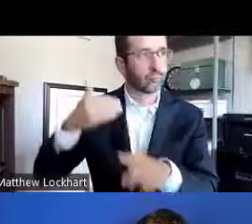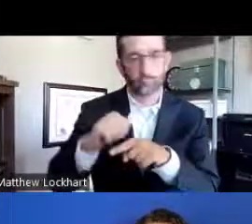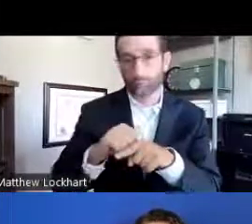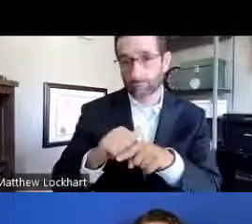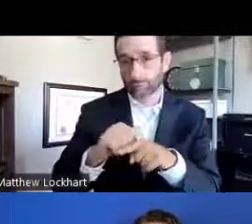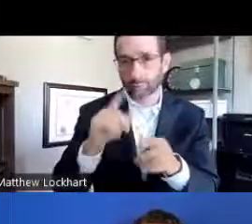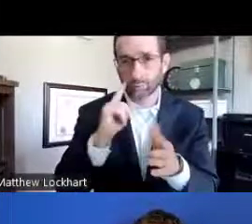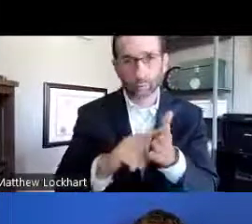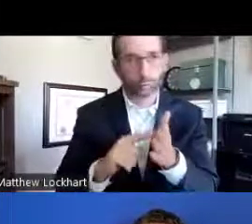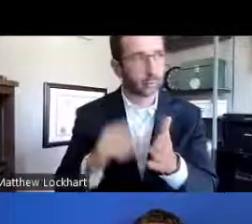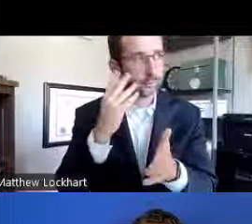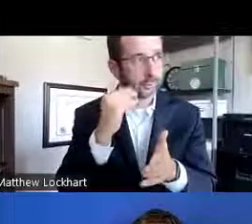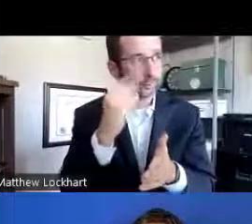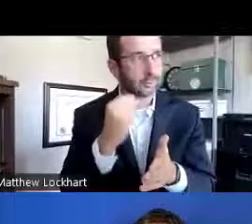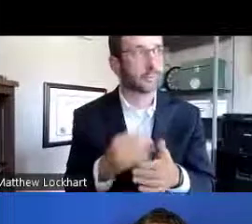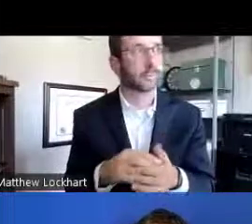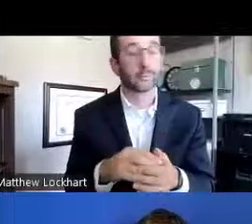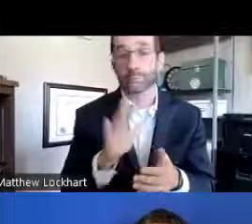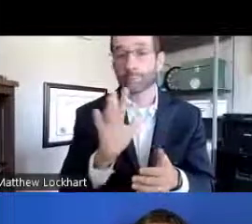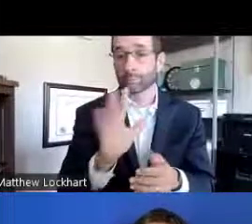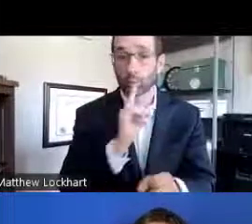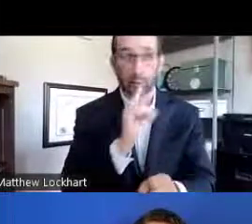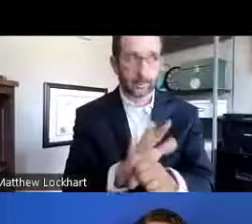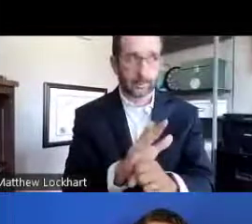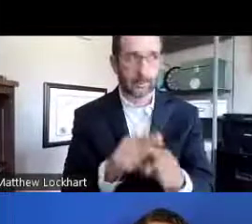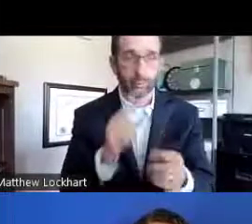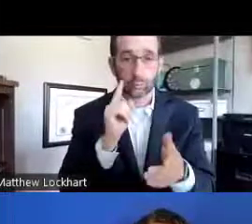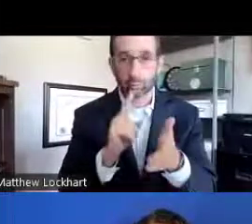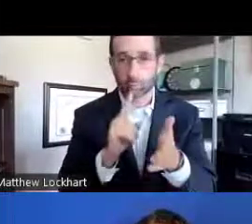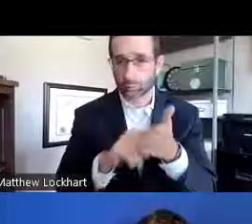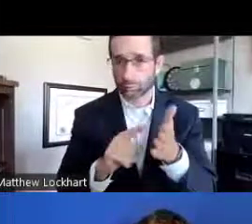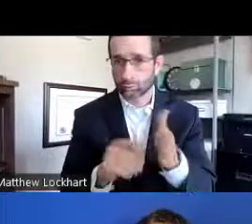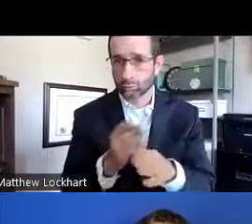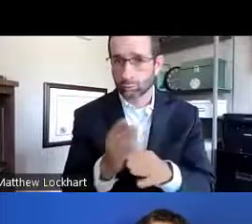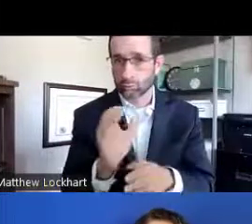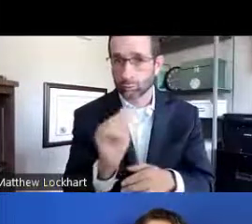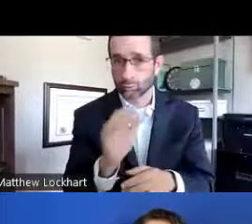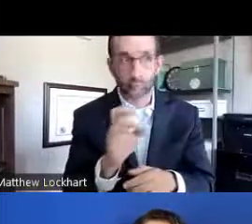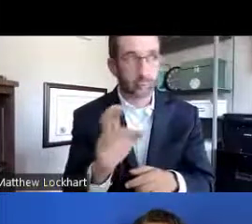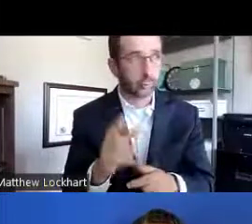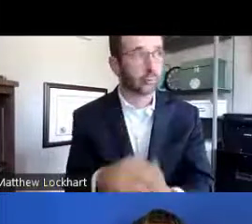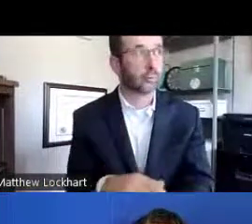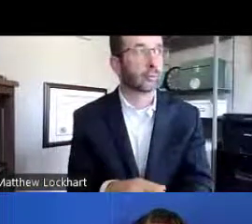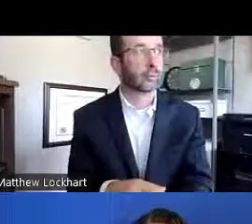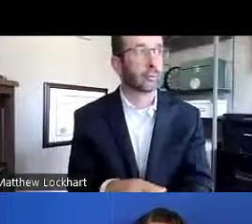They're looking at your past training and your previous experiences, your commitment to the research